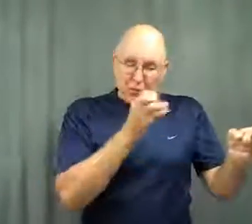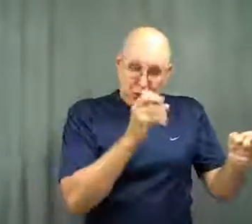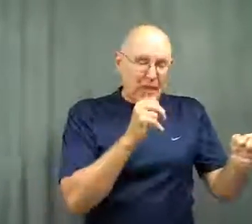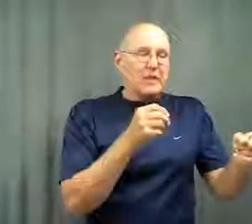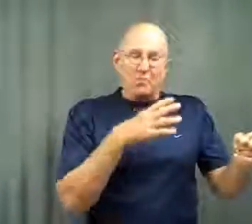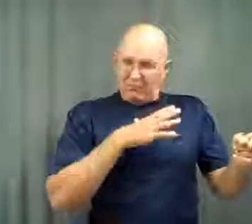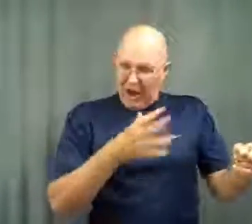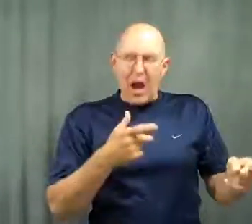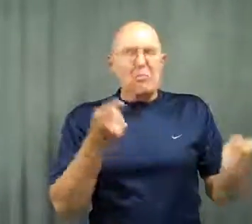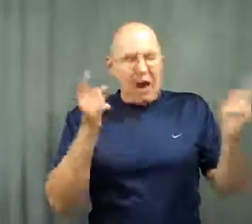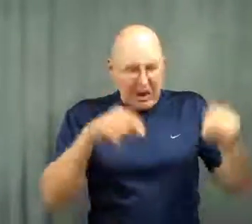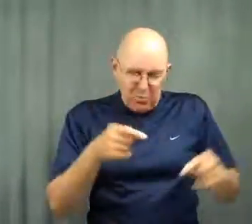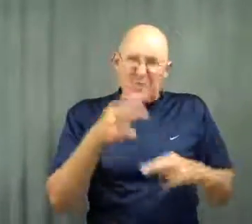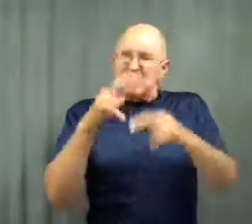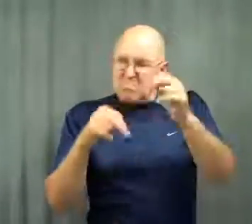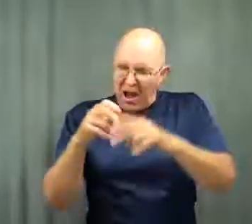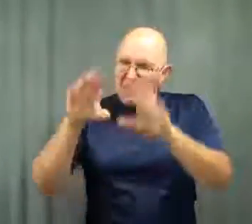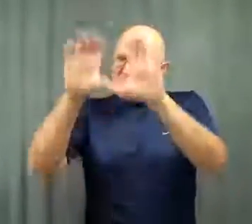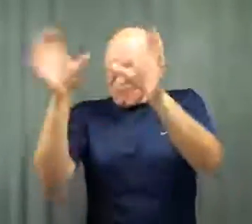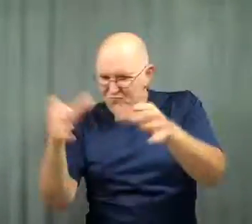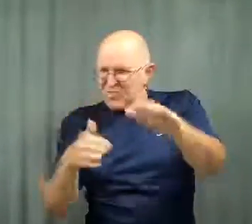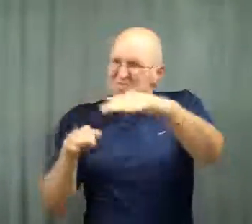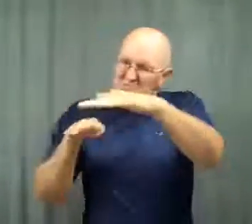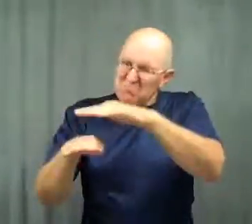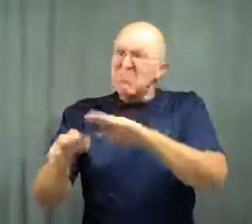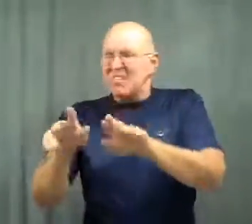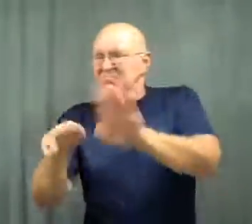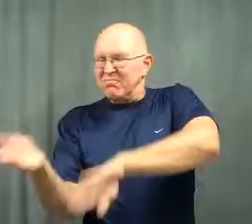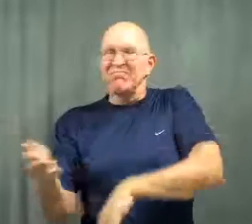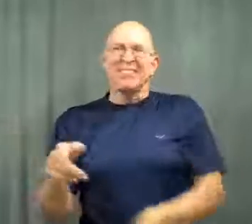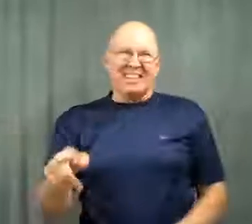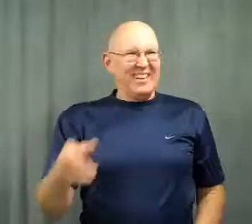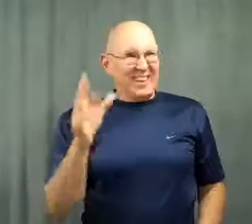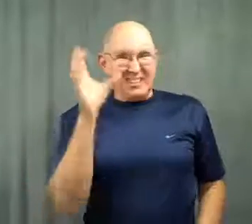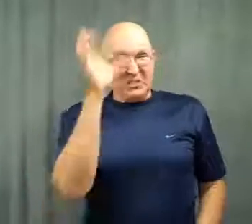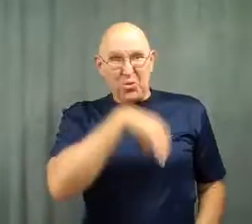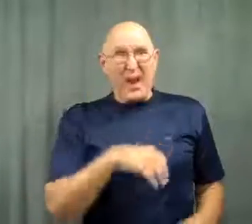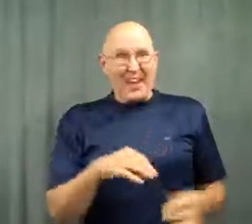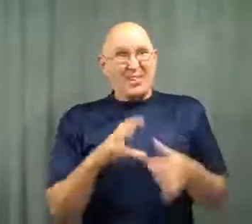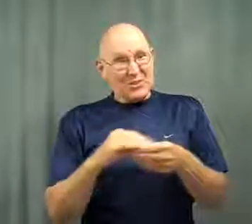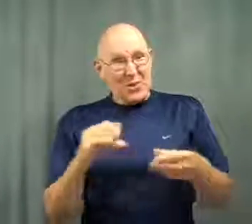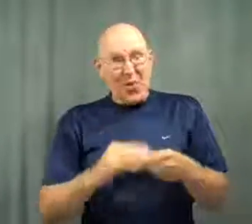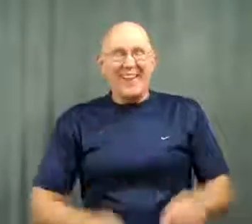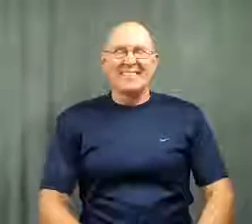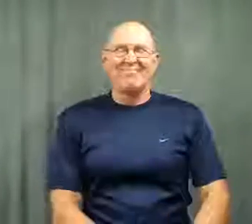She said fine, and agreed to build the mausoleum to keep the bodies in it. That was a really strange story!